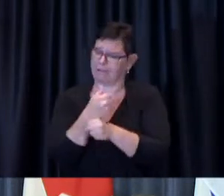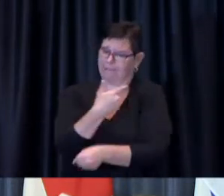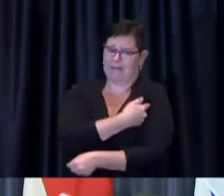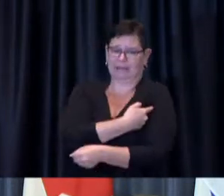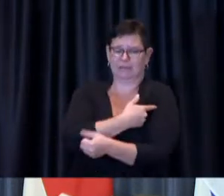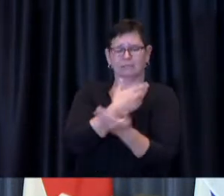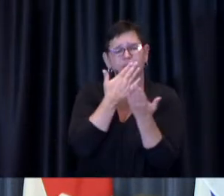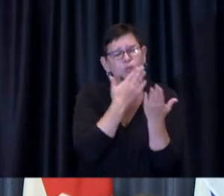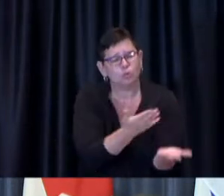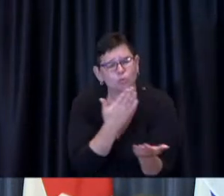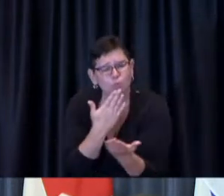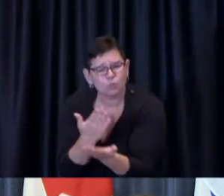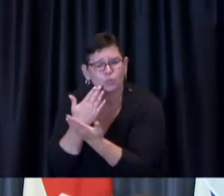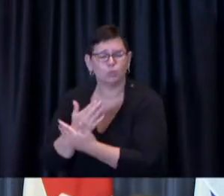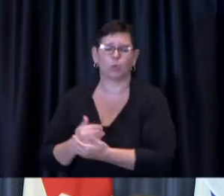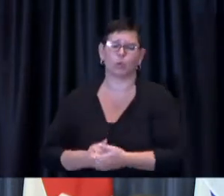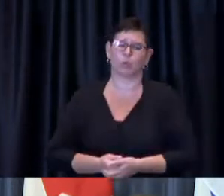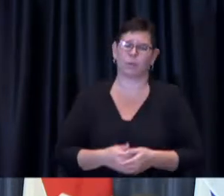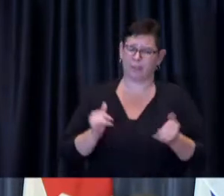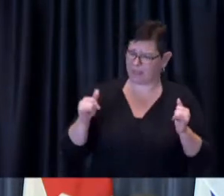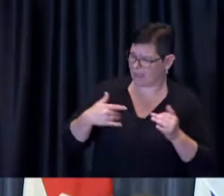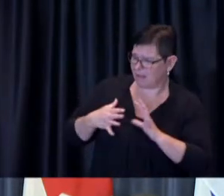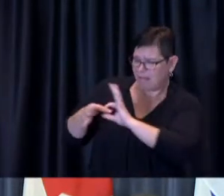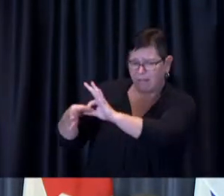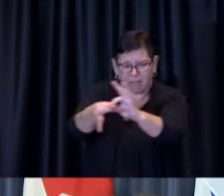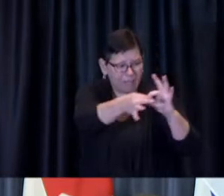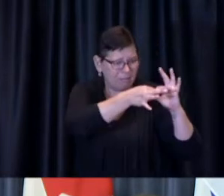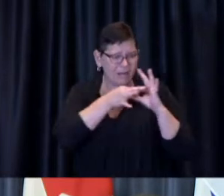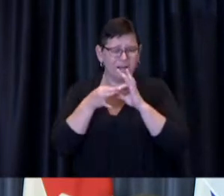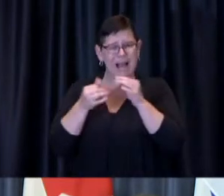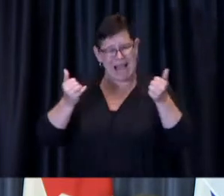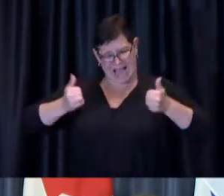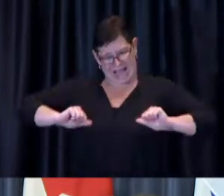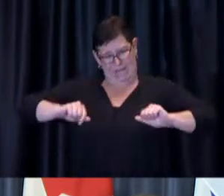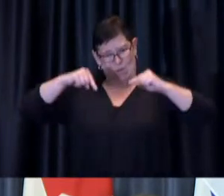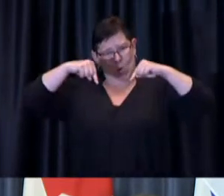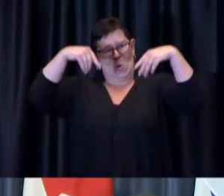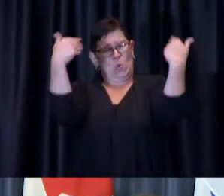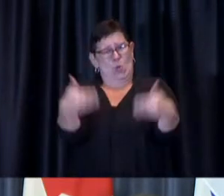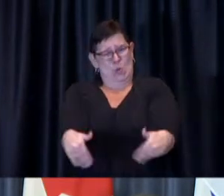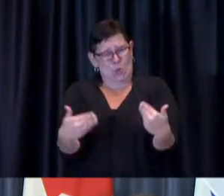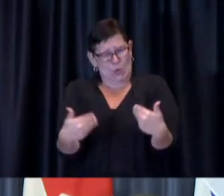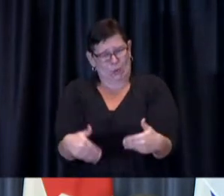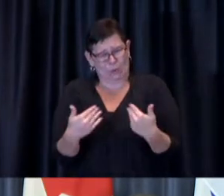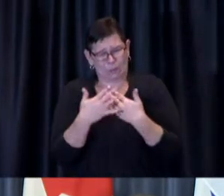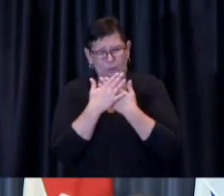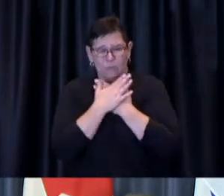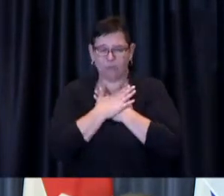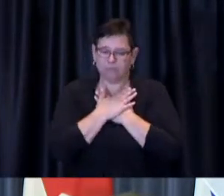that we are winning the battle against this pandemic, and I for one am deeply appreciative. Thank you.